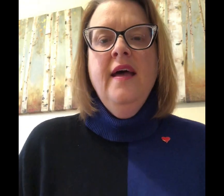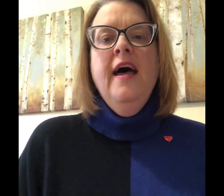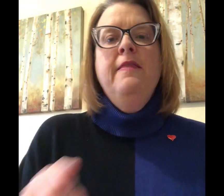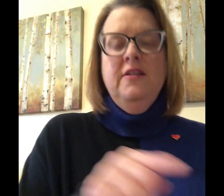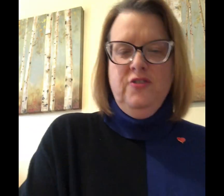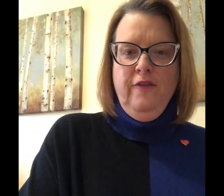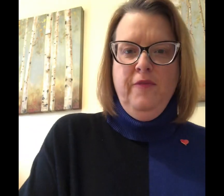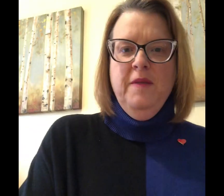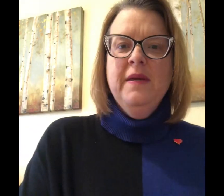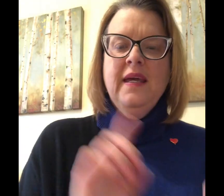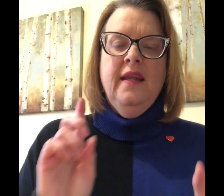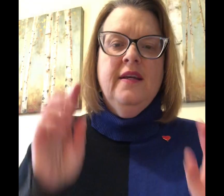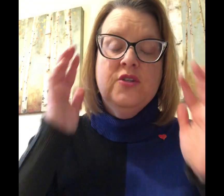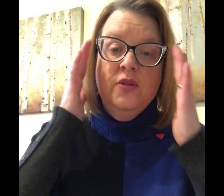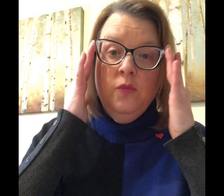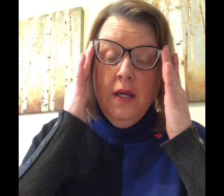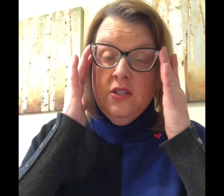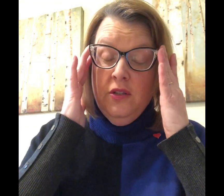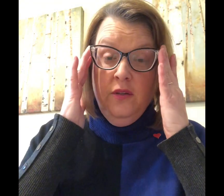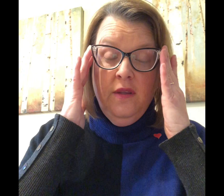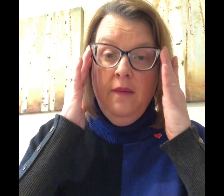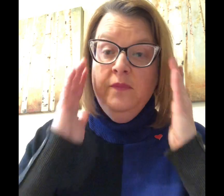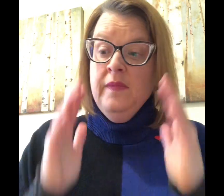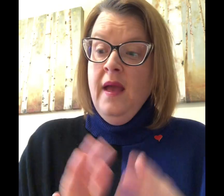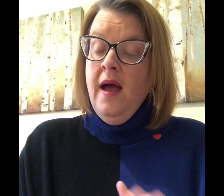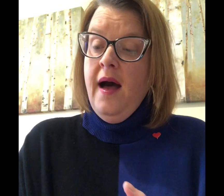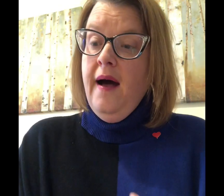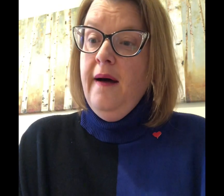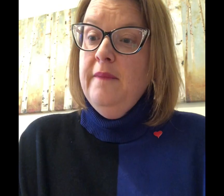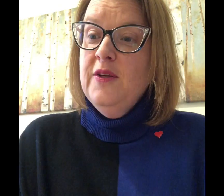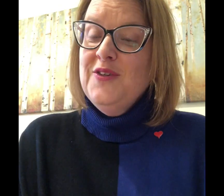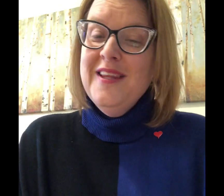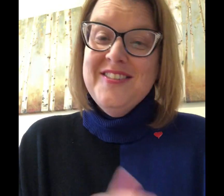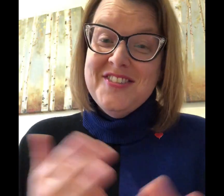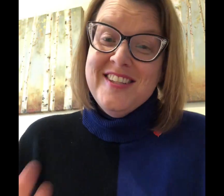then start from the beginning. It's a good way to learn them so let's just get